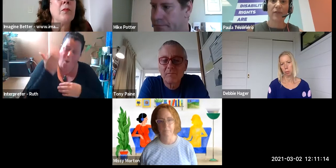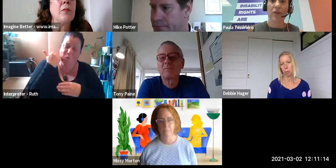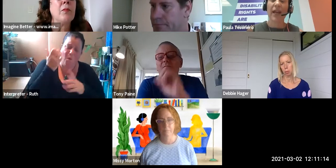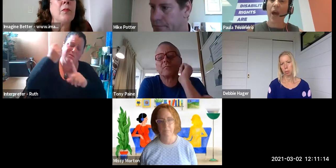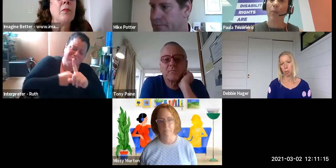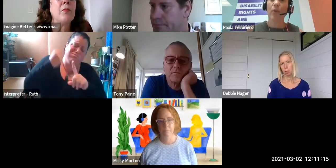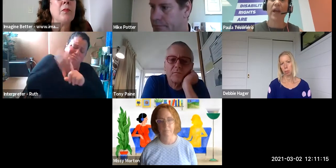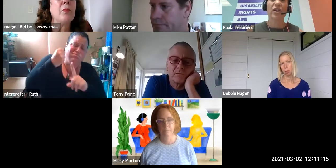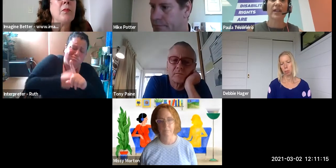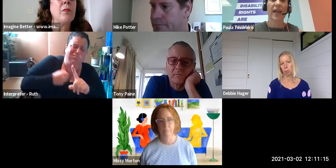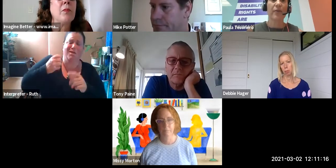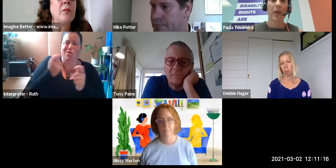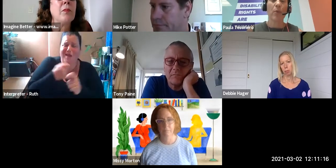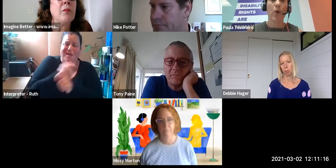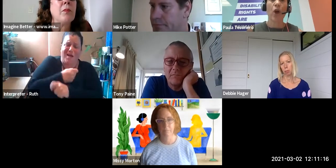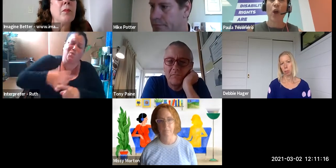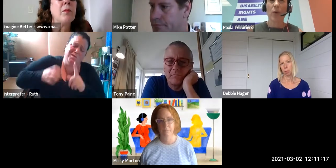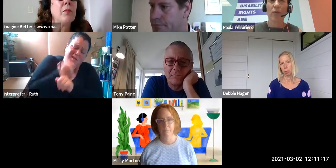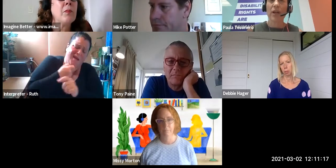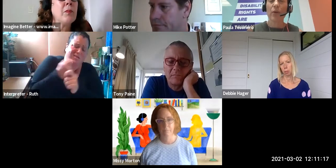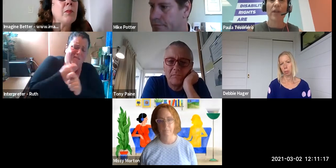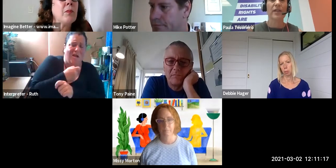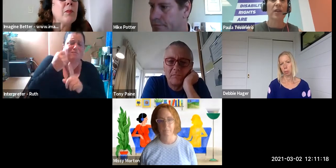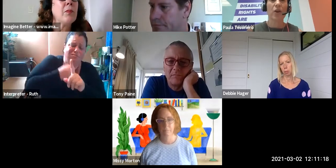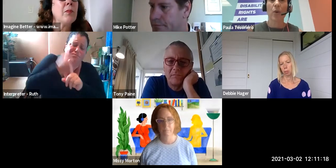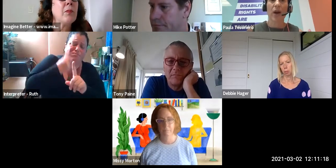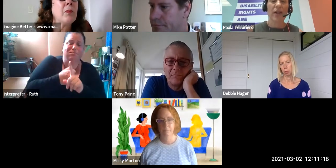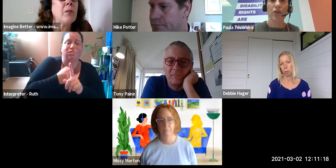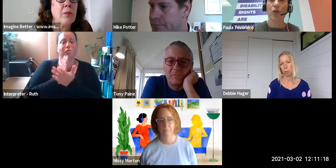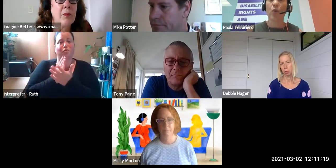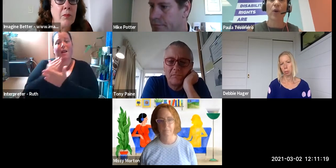it's really helpful. Actually, to have people who are really authentic, who are in your